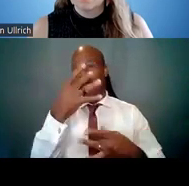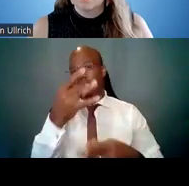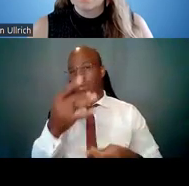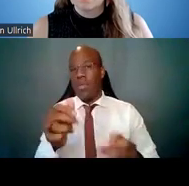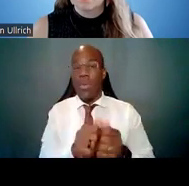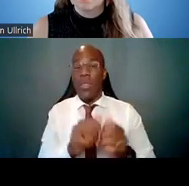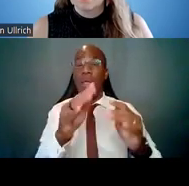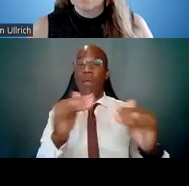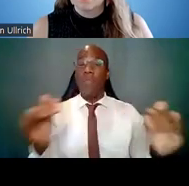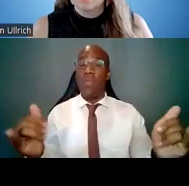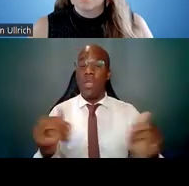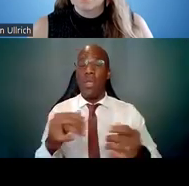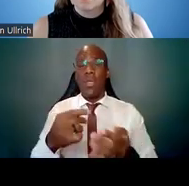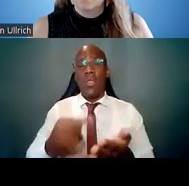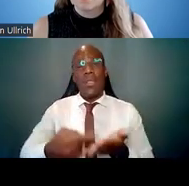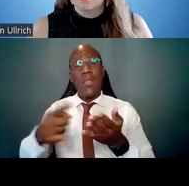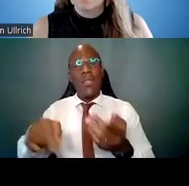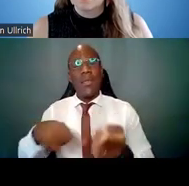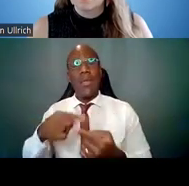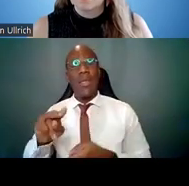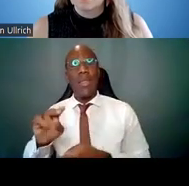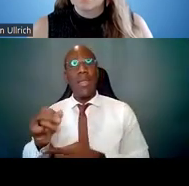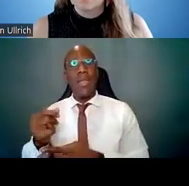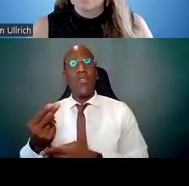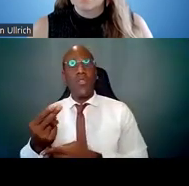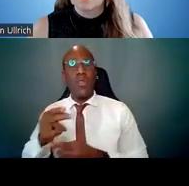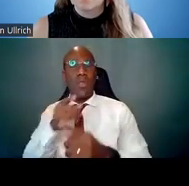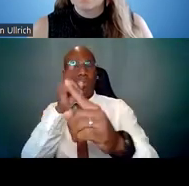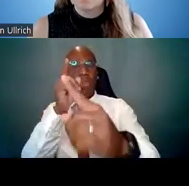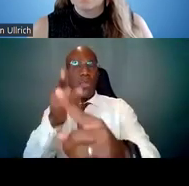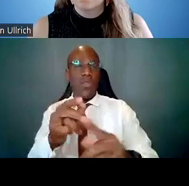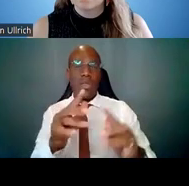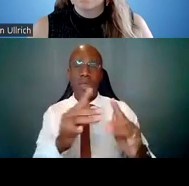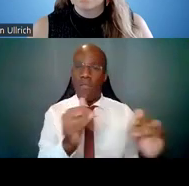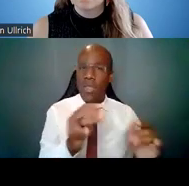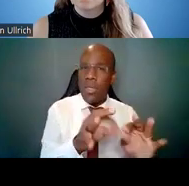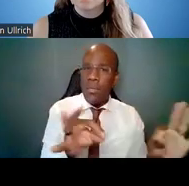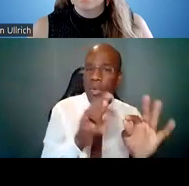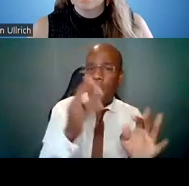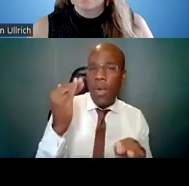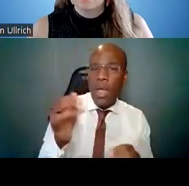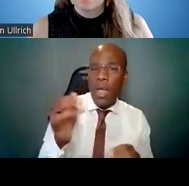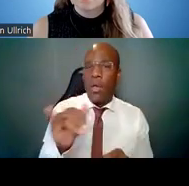and why diversity is important, as well as the groups that NIH has identified